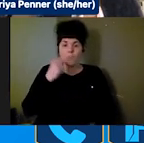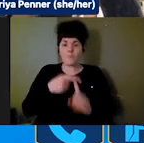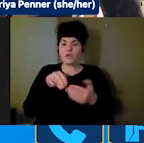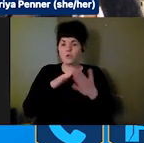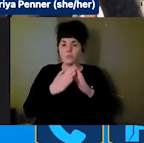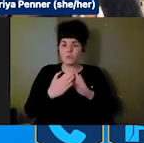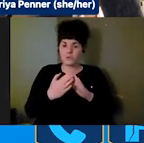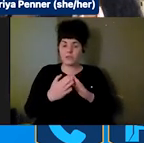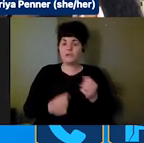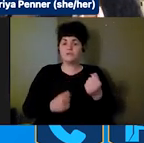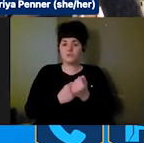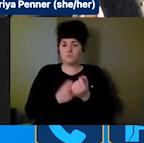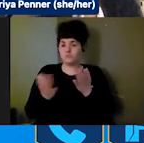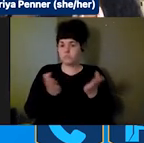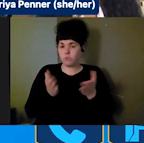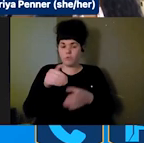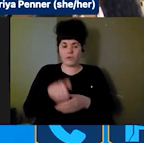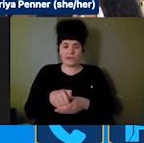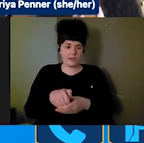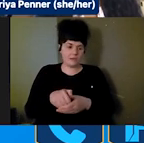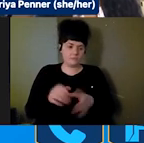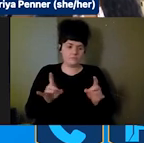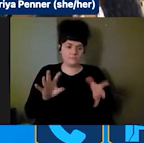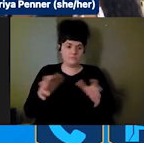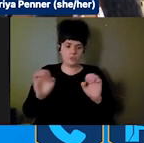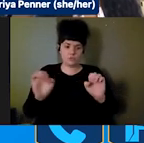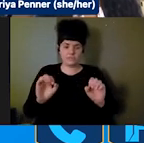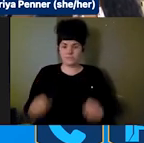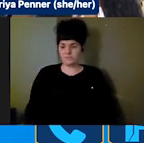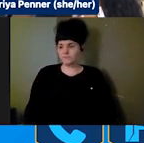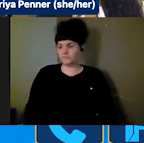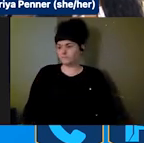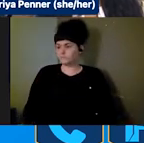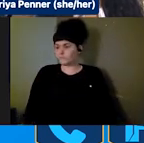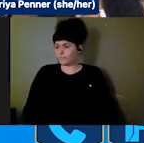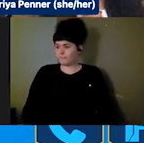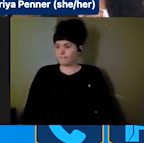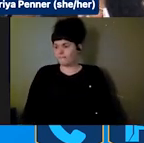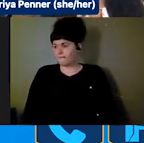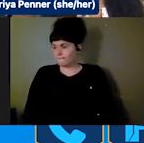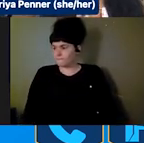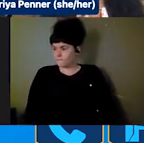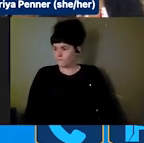in disasters and emergencies. Priya: This is Priya.